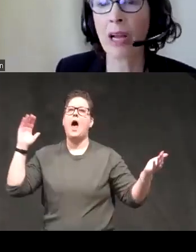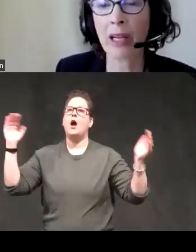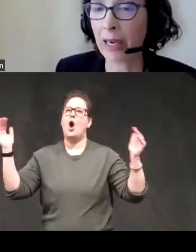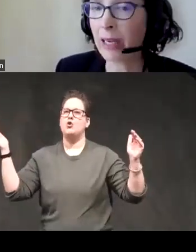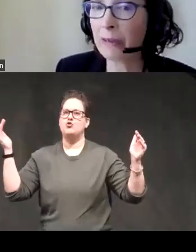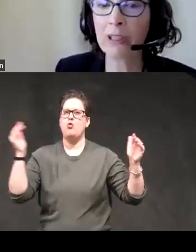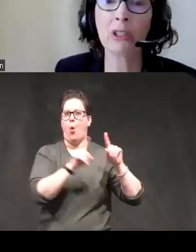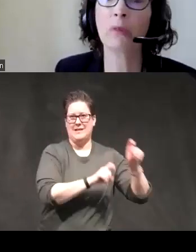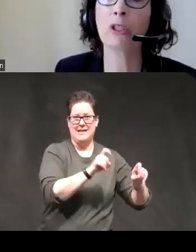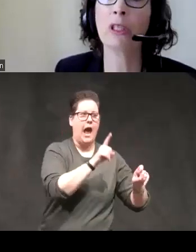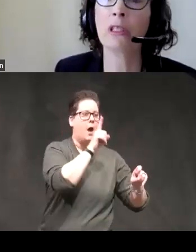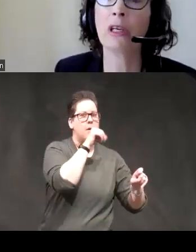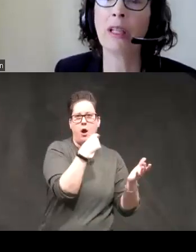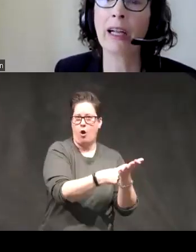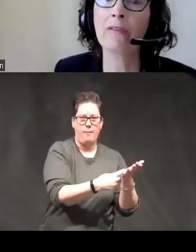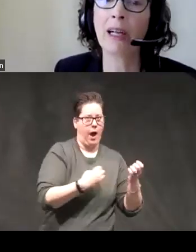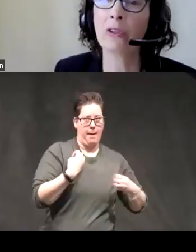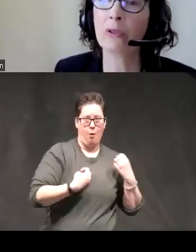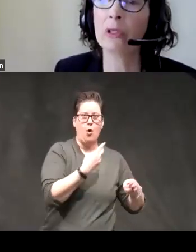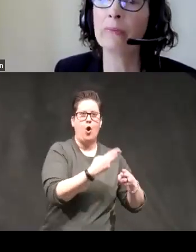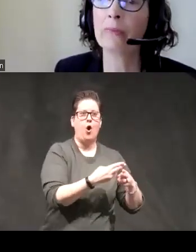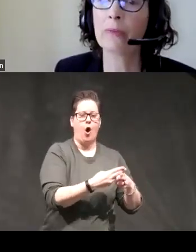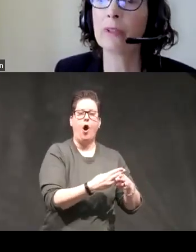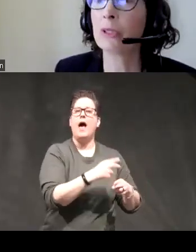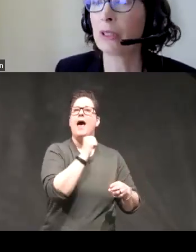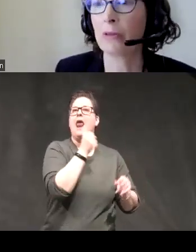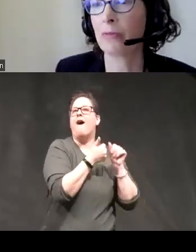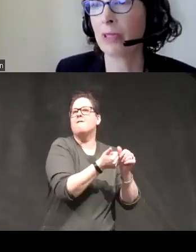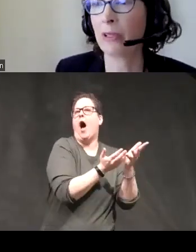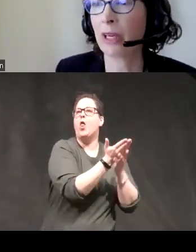not got any reference to a motion it's called the lack of follow through we'll use this standard